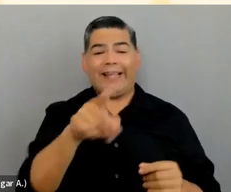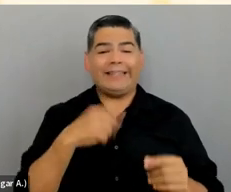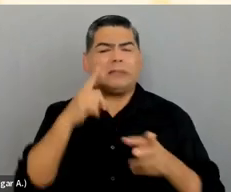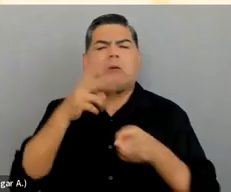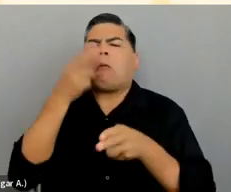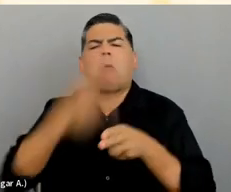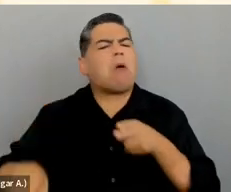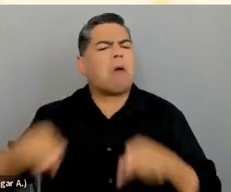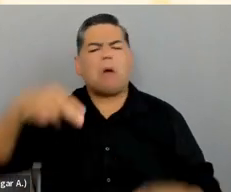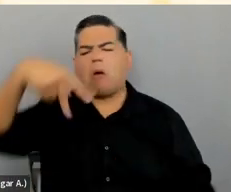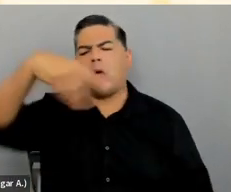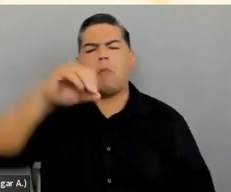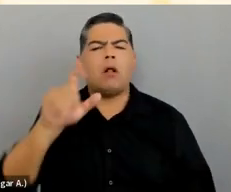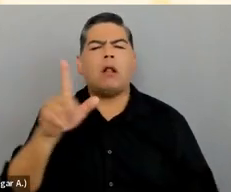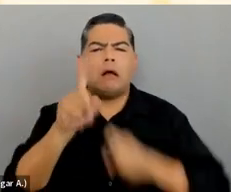What kind of organization do you work for?